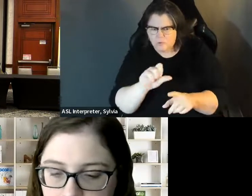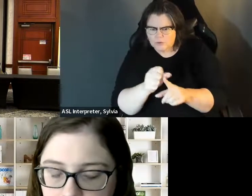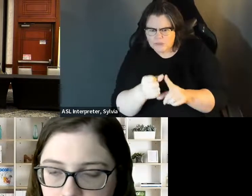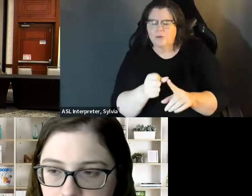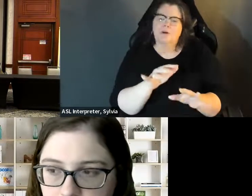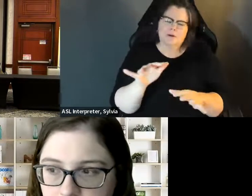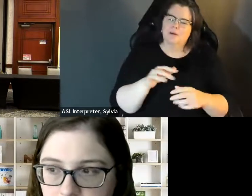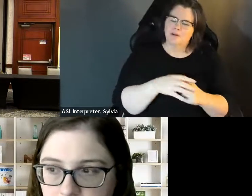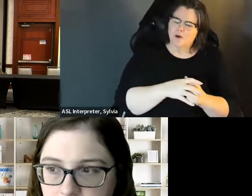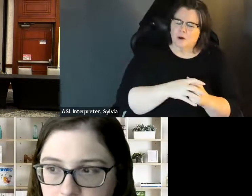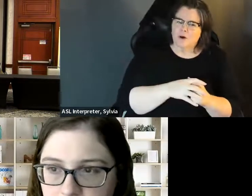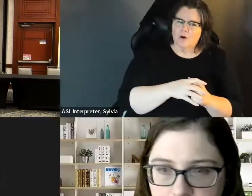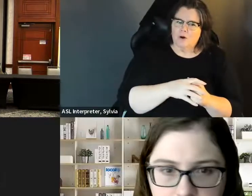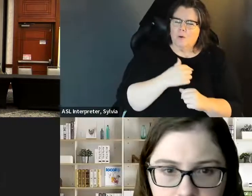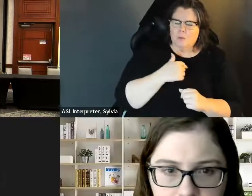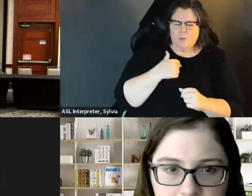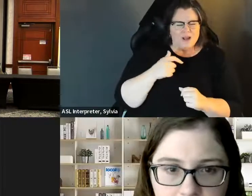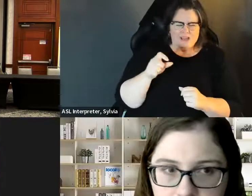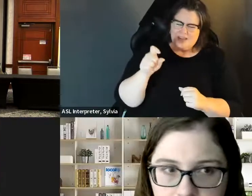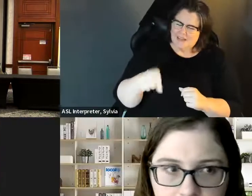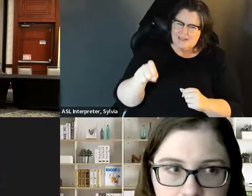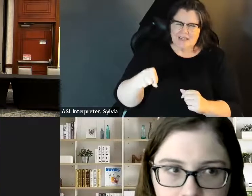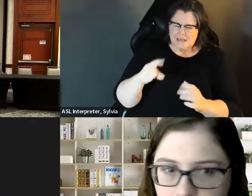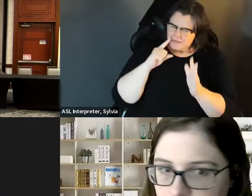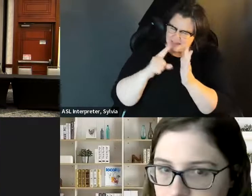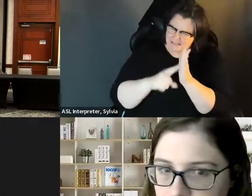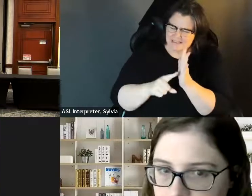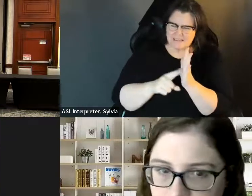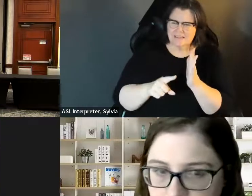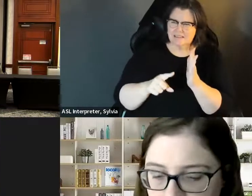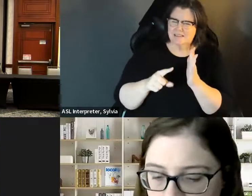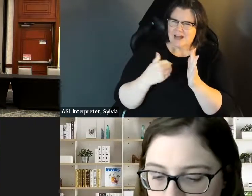So we also need to look at legislation like the Oh, God! I can't remember the name of it exactly. your benefits. So we also need to